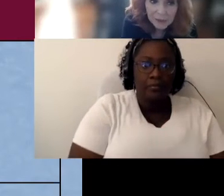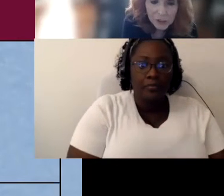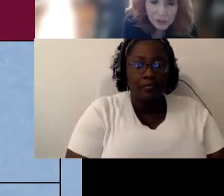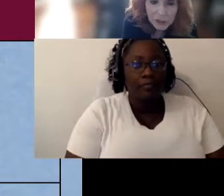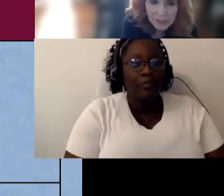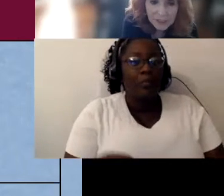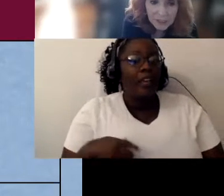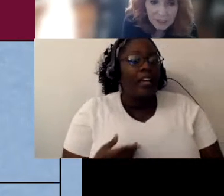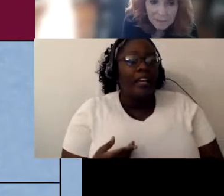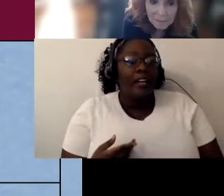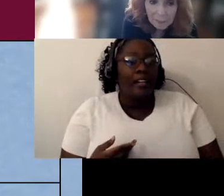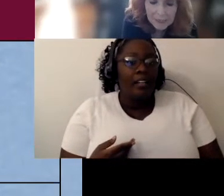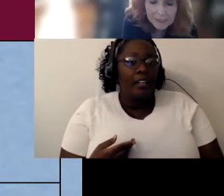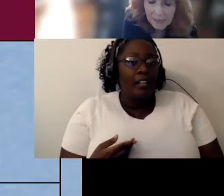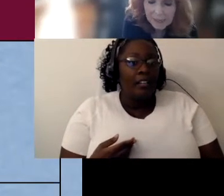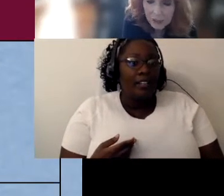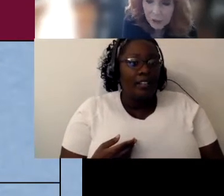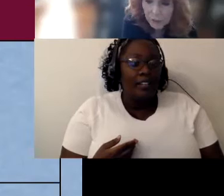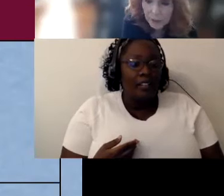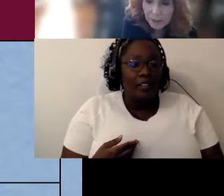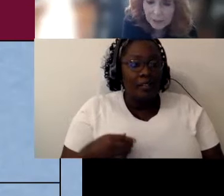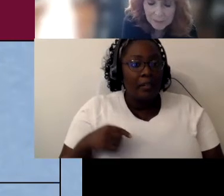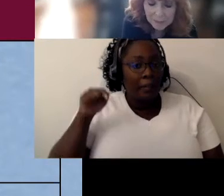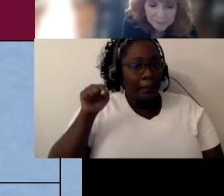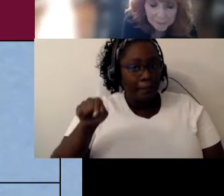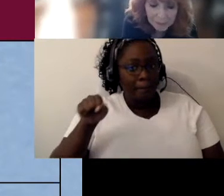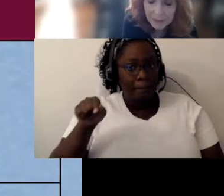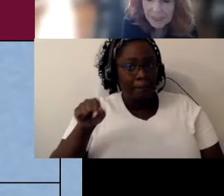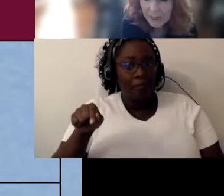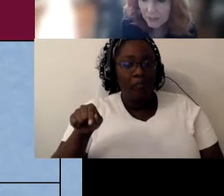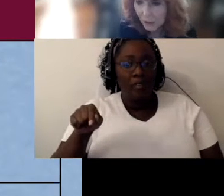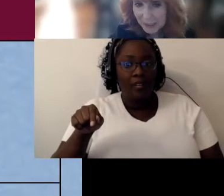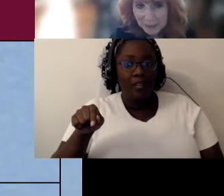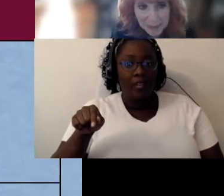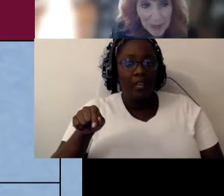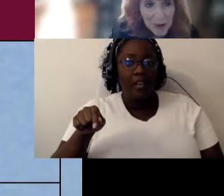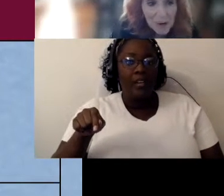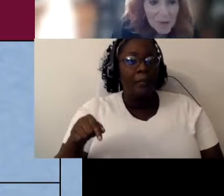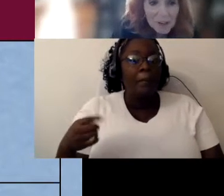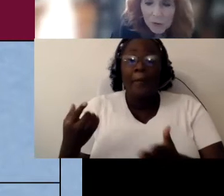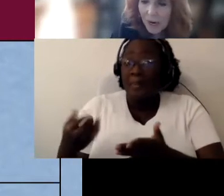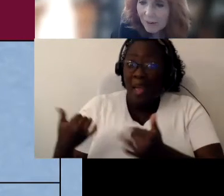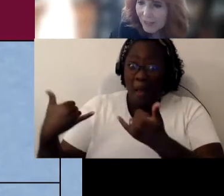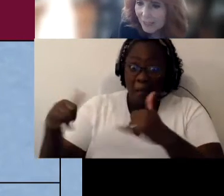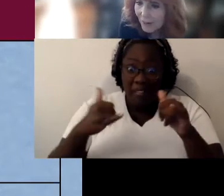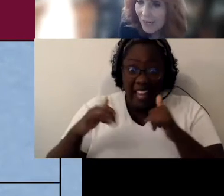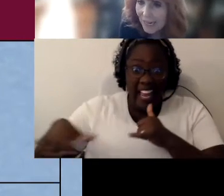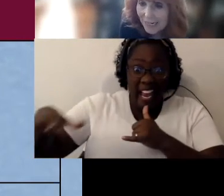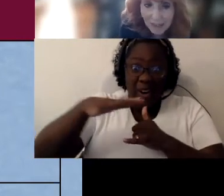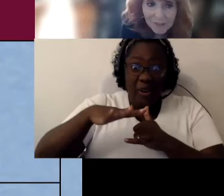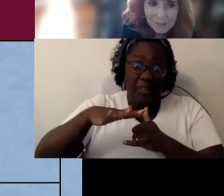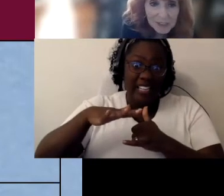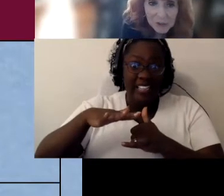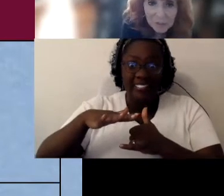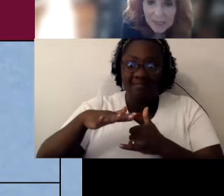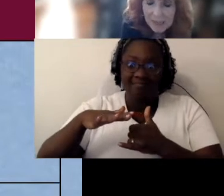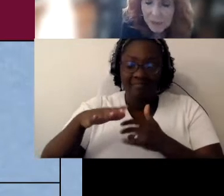So usually assigned to playground duty or driving a van on a field trip that's really